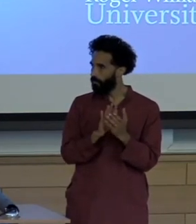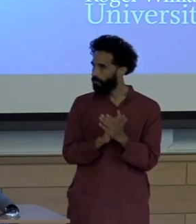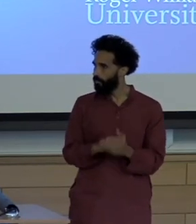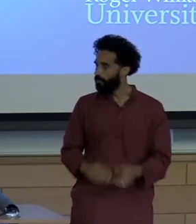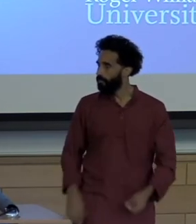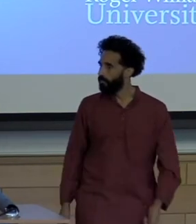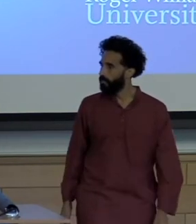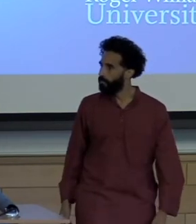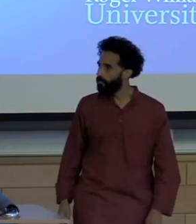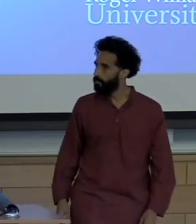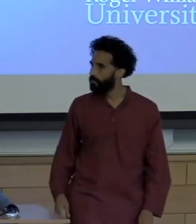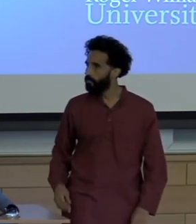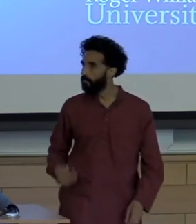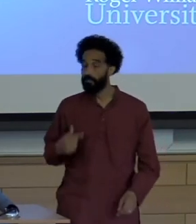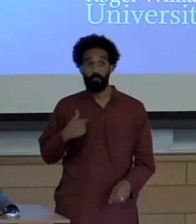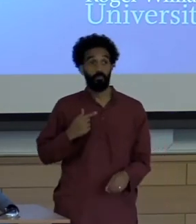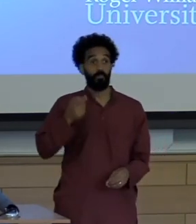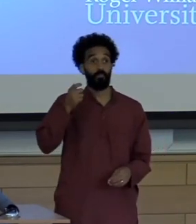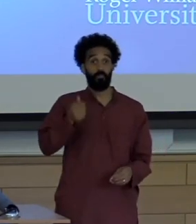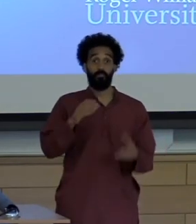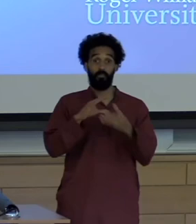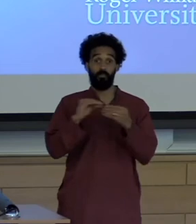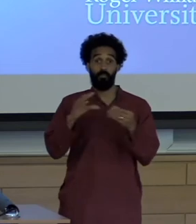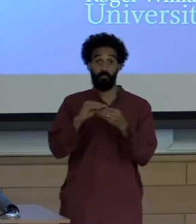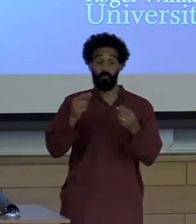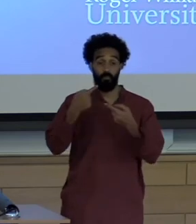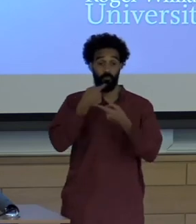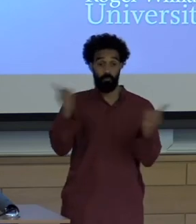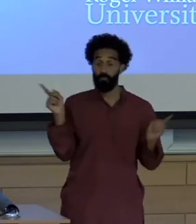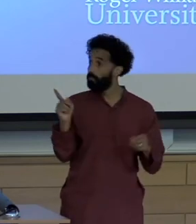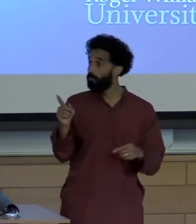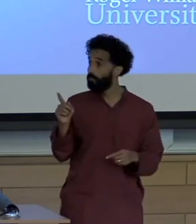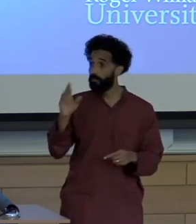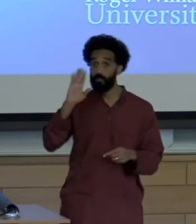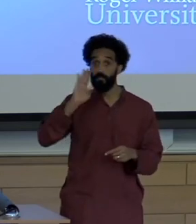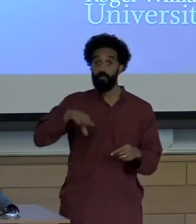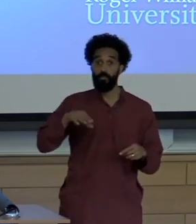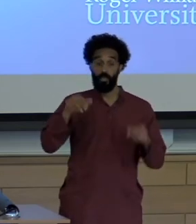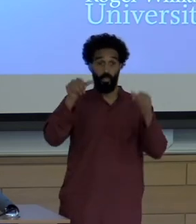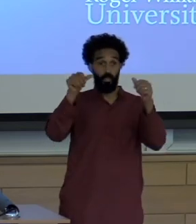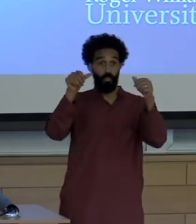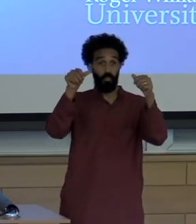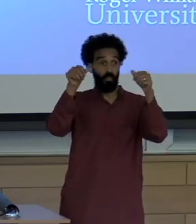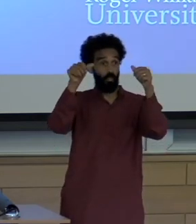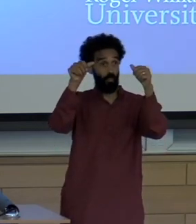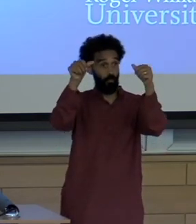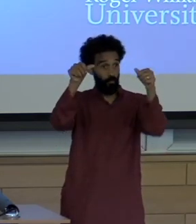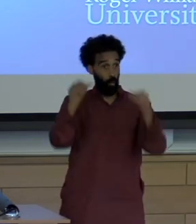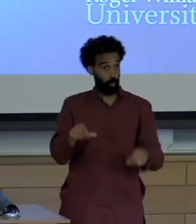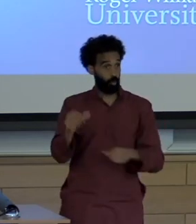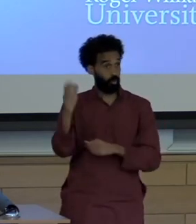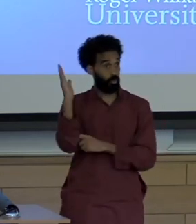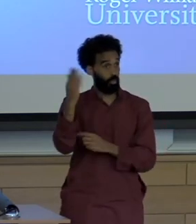Just want to note quickly that the poster session is supposed to start in ten minutes. We're running a little bit behind.